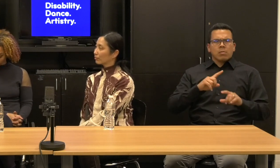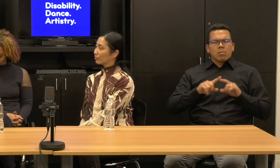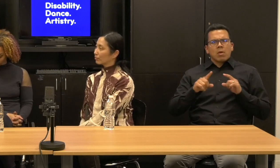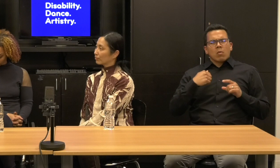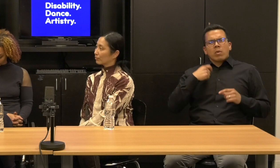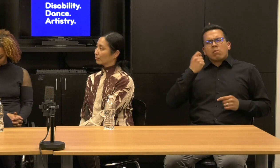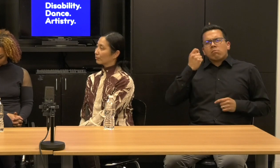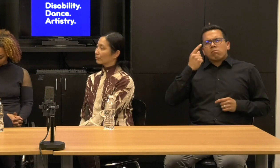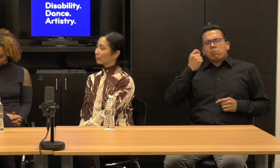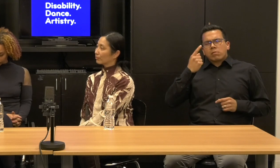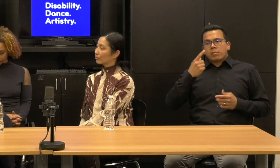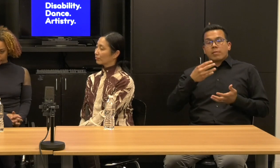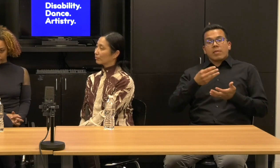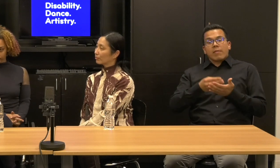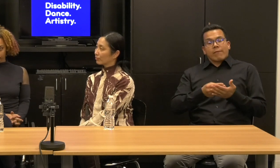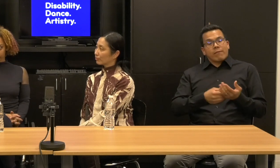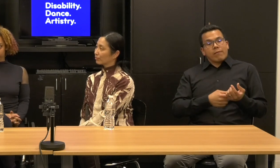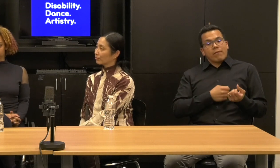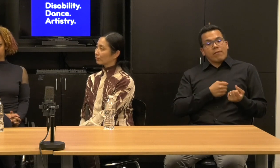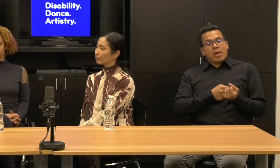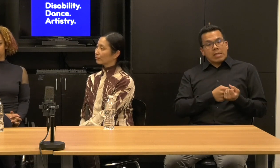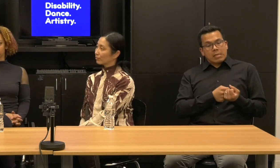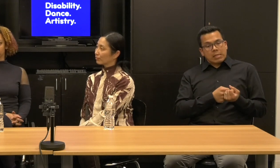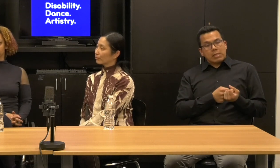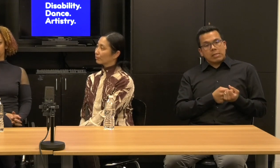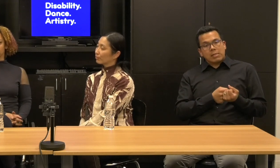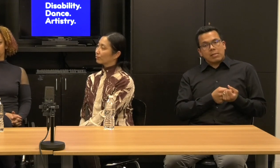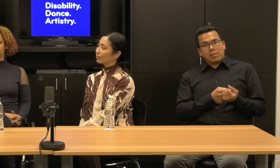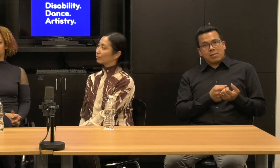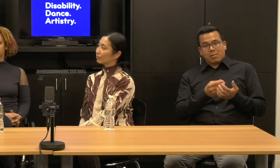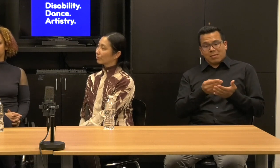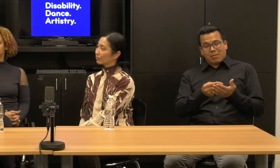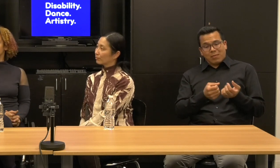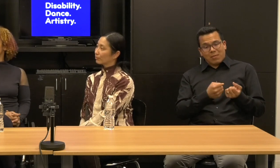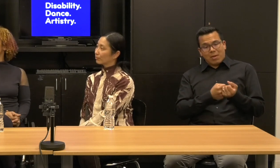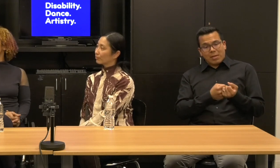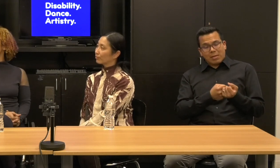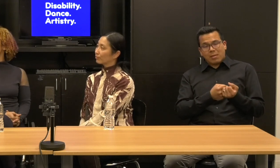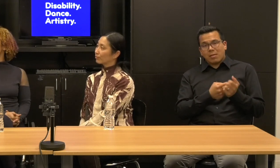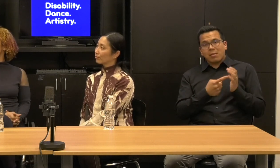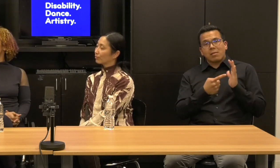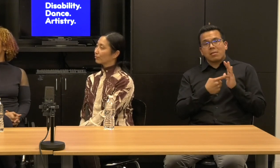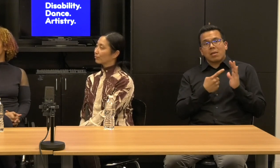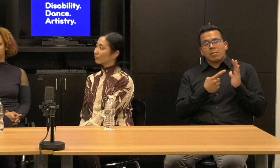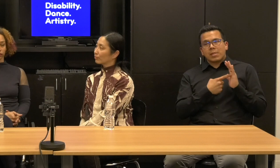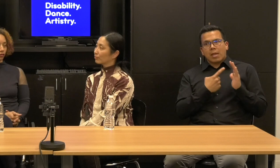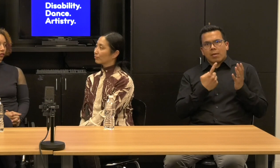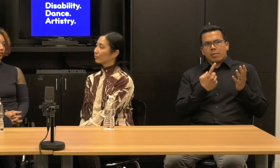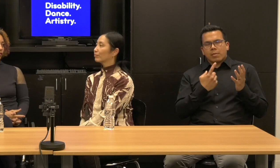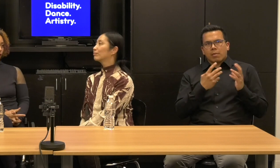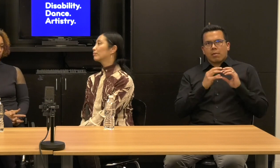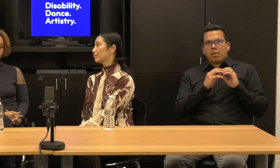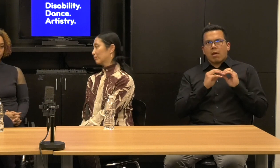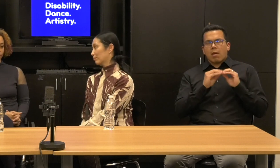I'm funding, you know, doesn't take into consideration that there might be unique access costs for